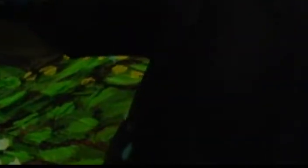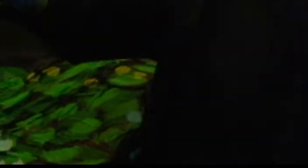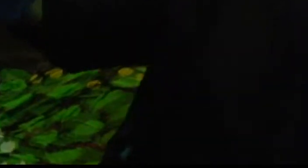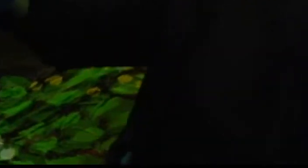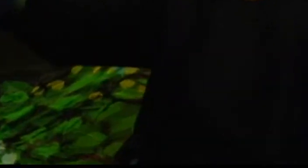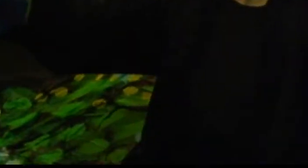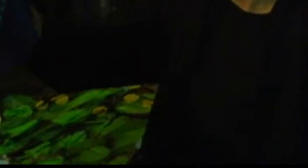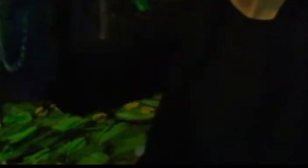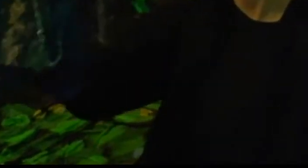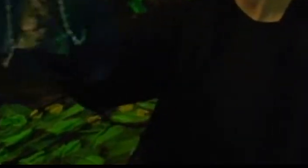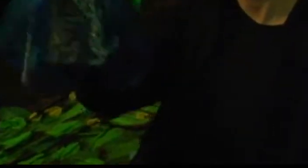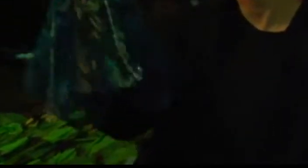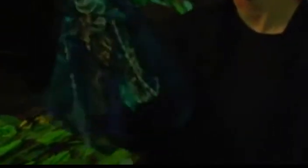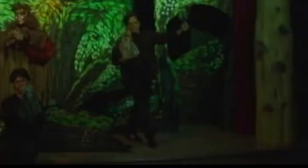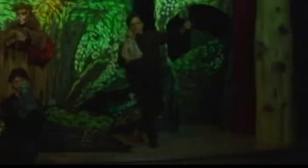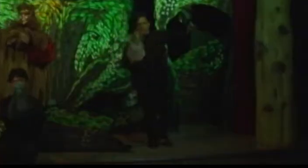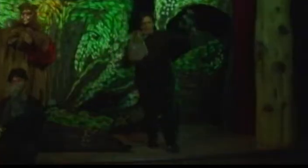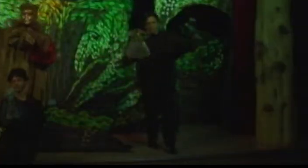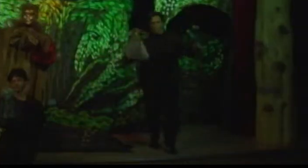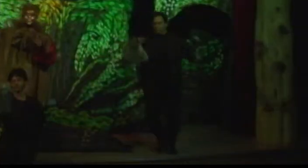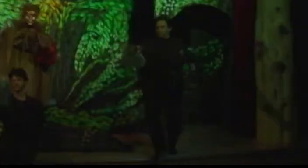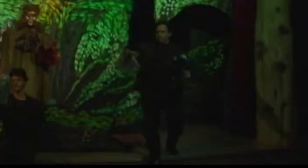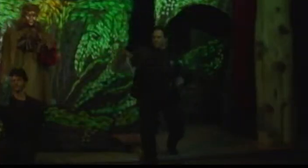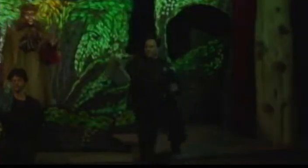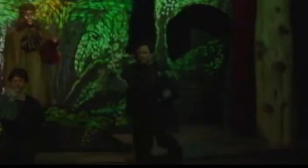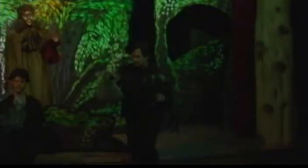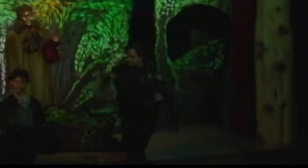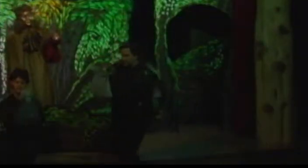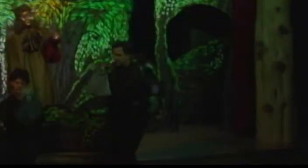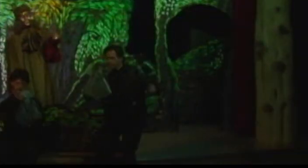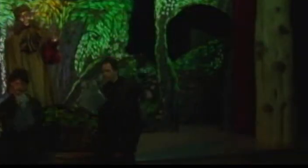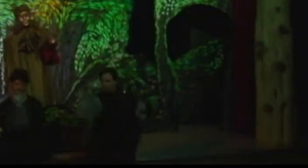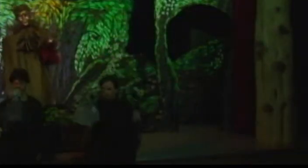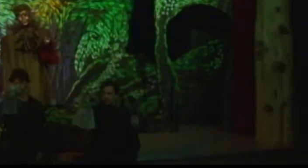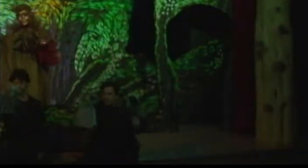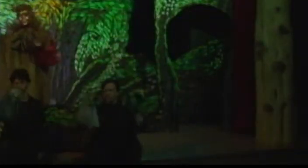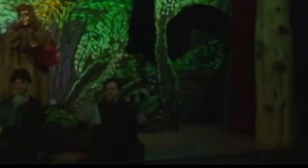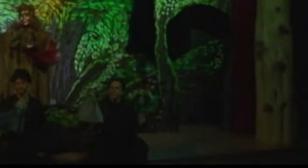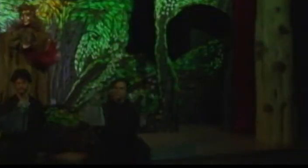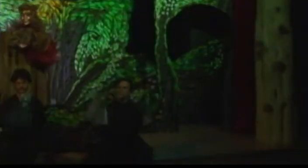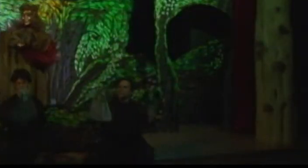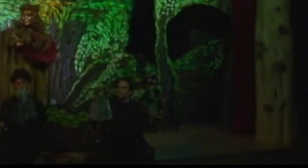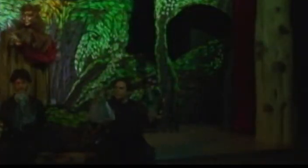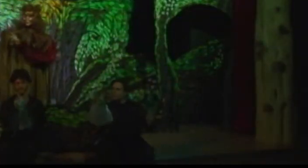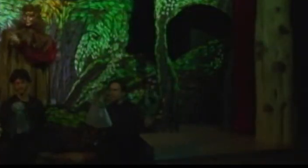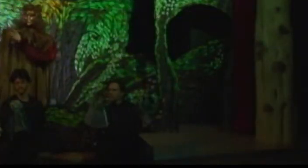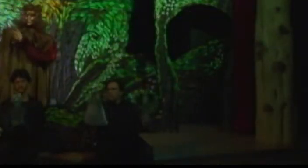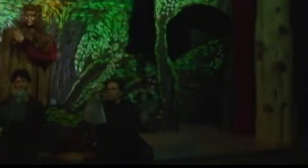Chorus: Philomele, with melody. Sing in our sweet lullaby,